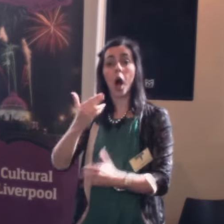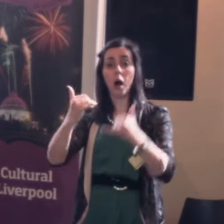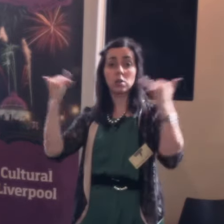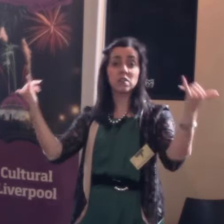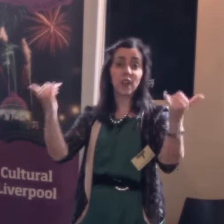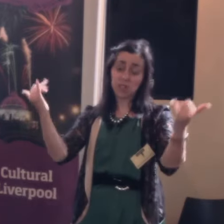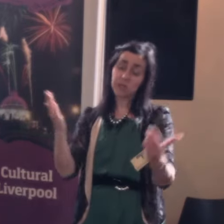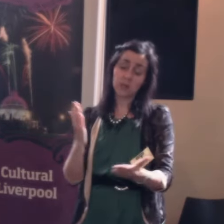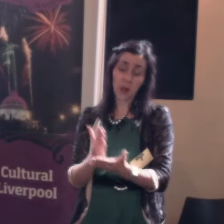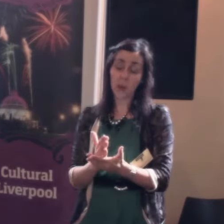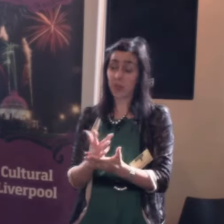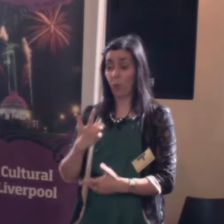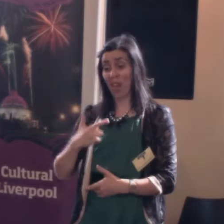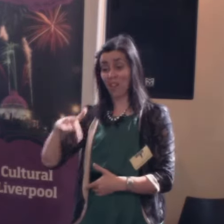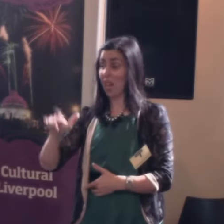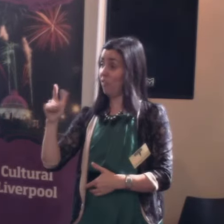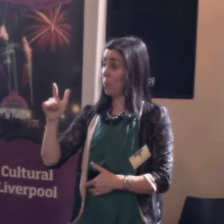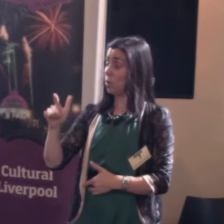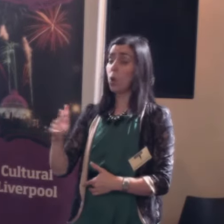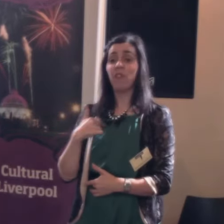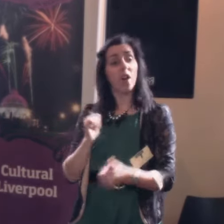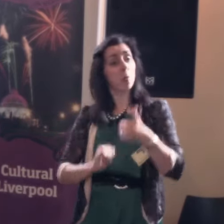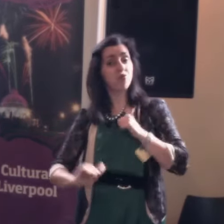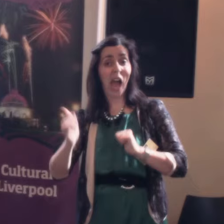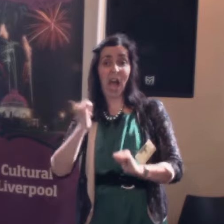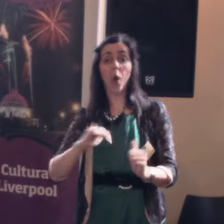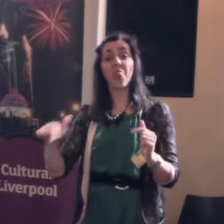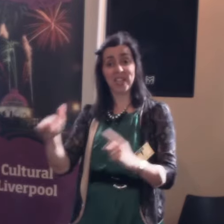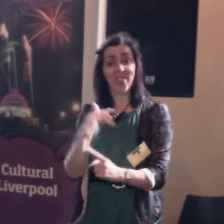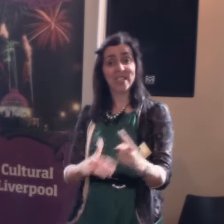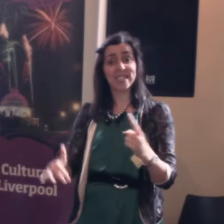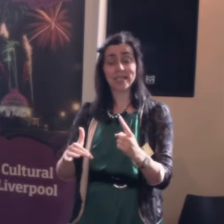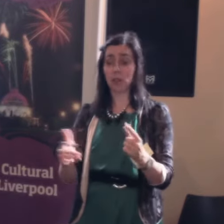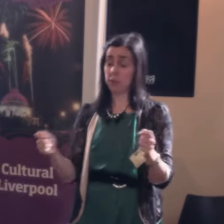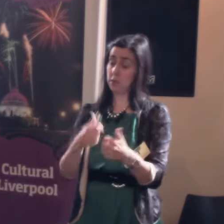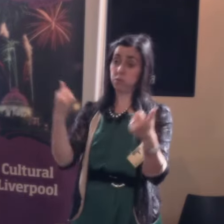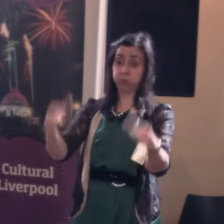and those of us who live in Liverpool are very proud that this is the city which has brought this about